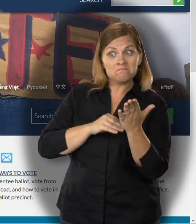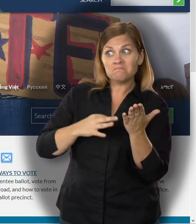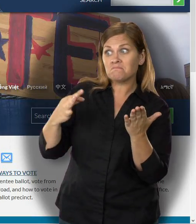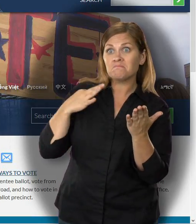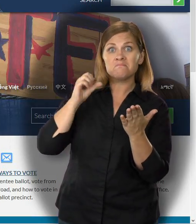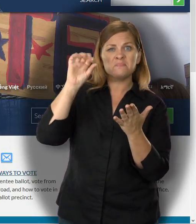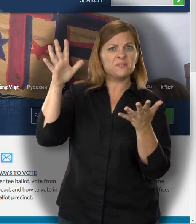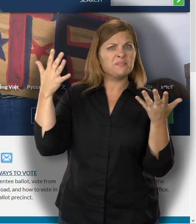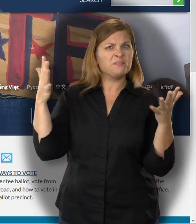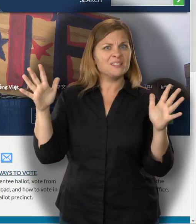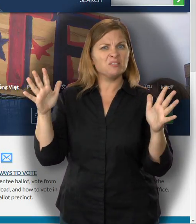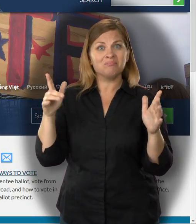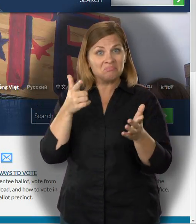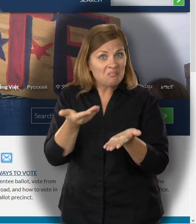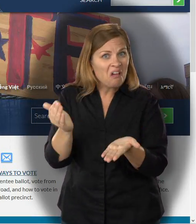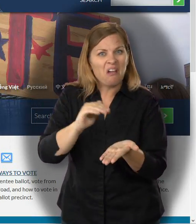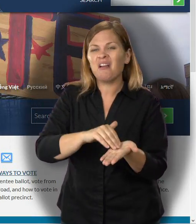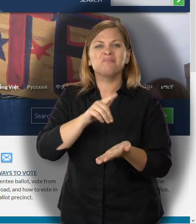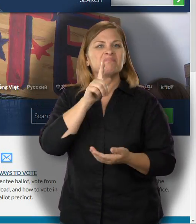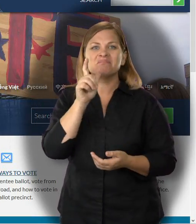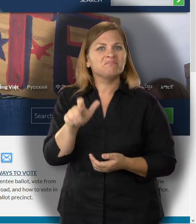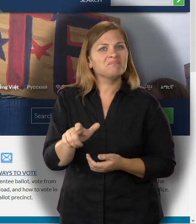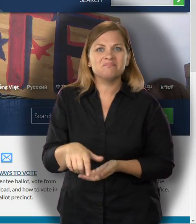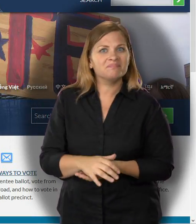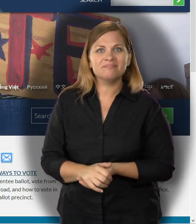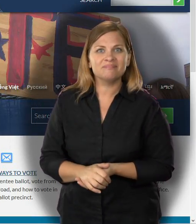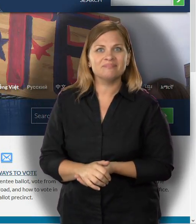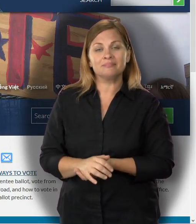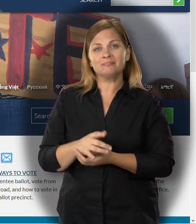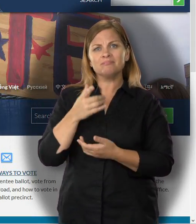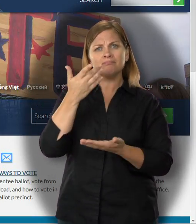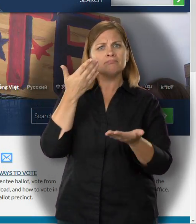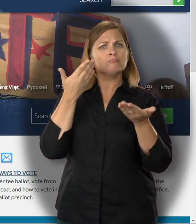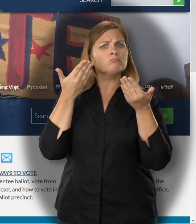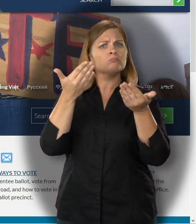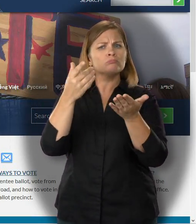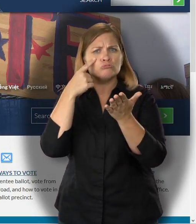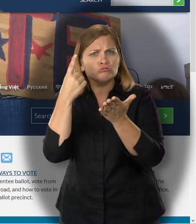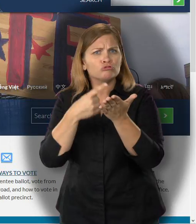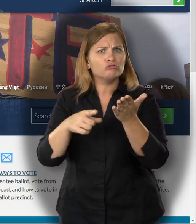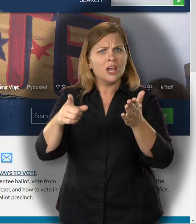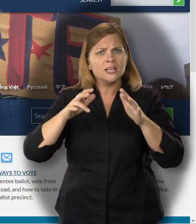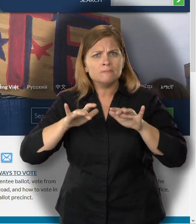If you already applied for an absentee ballot, do not fill out the form again.